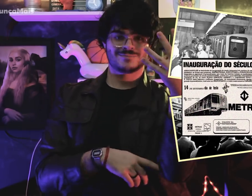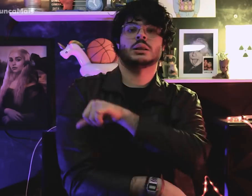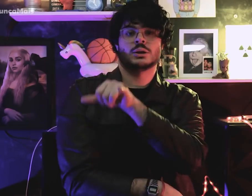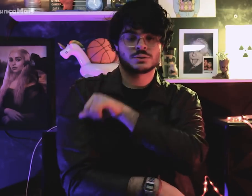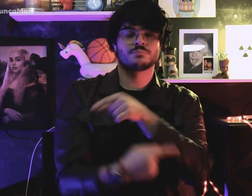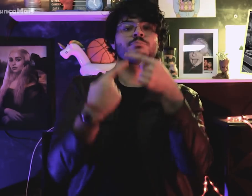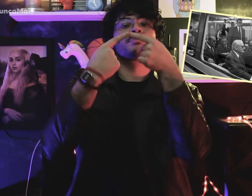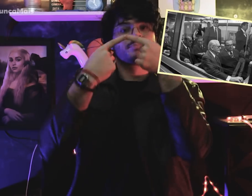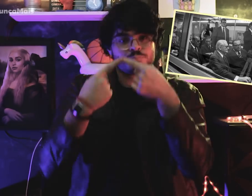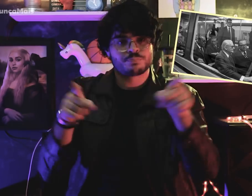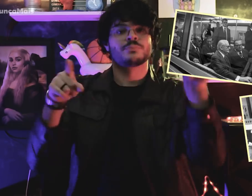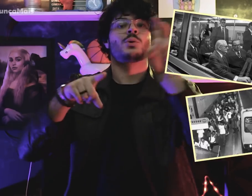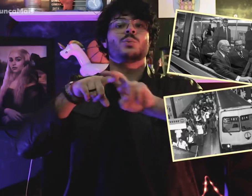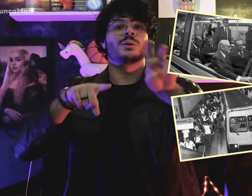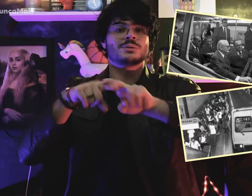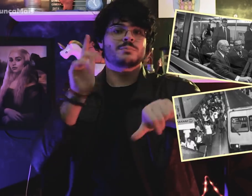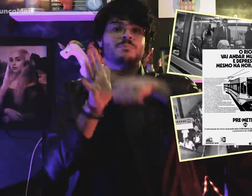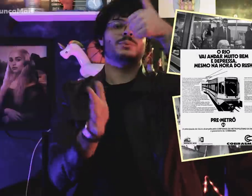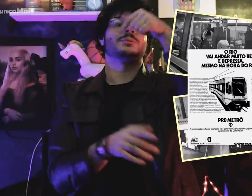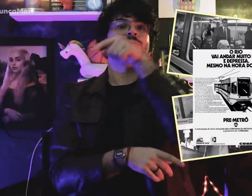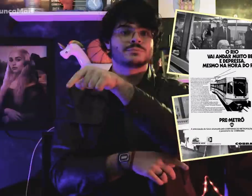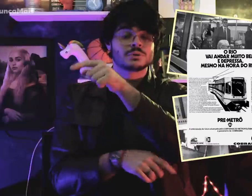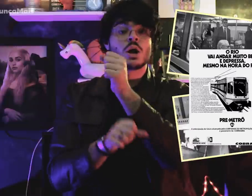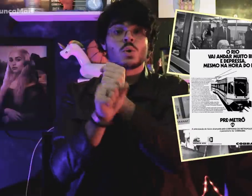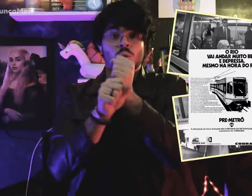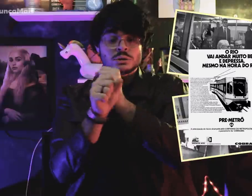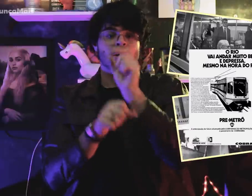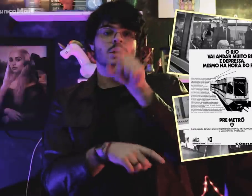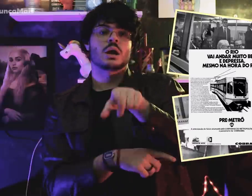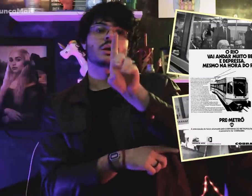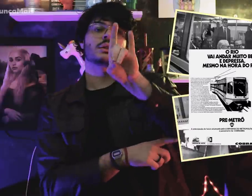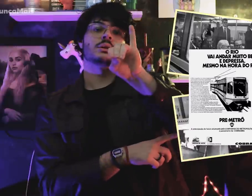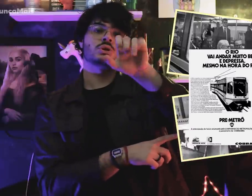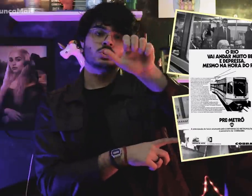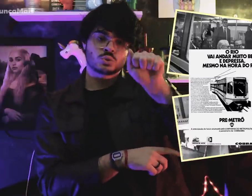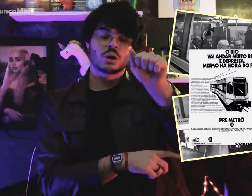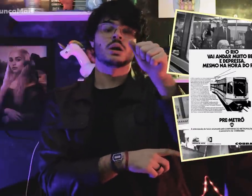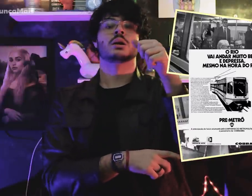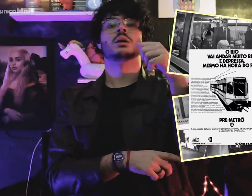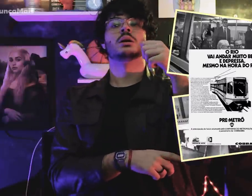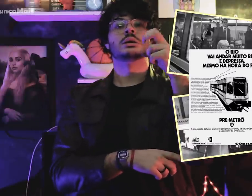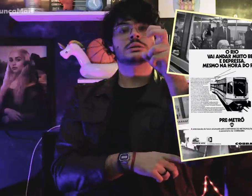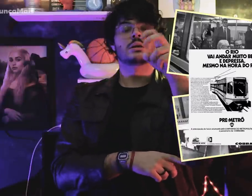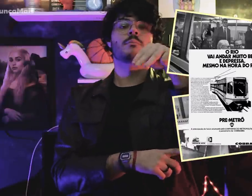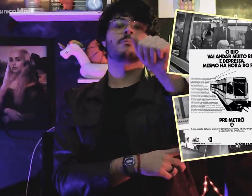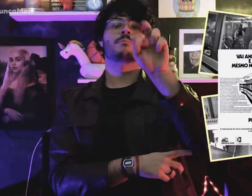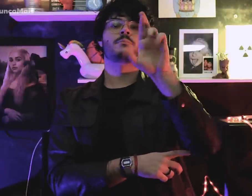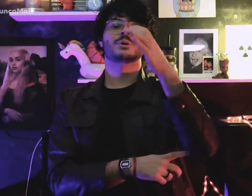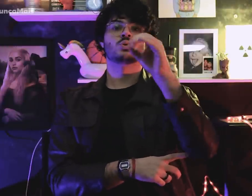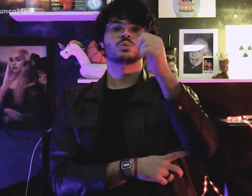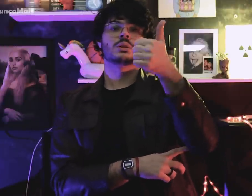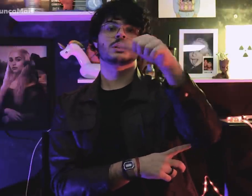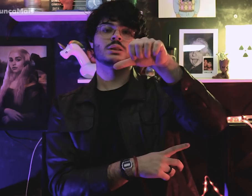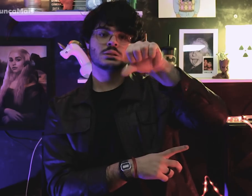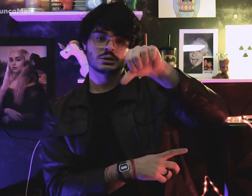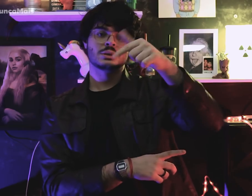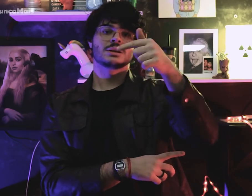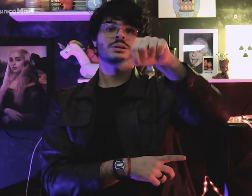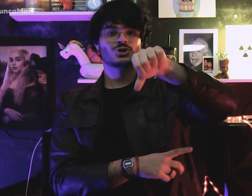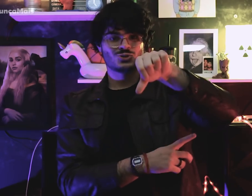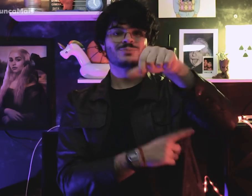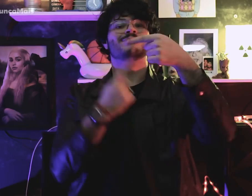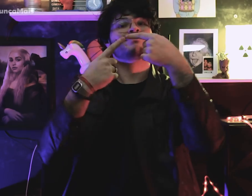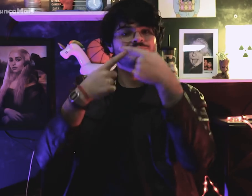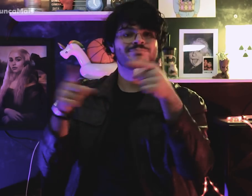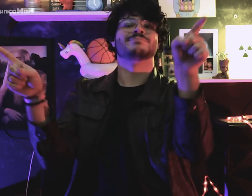No Rio de Janeiro, foram inauguradas no dia 05 de março de 1979.